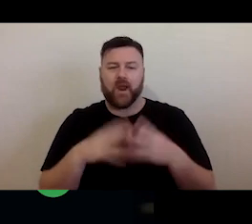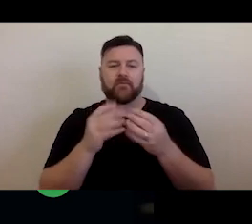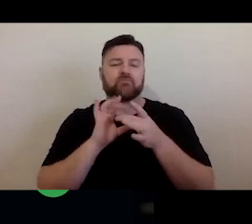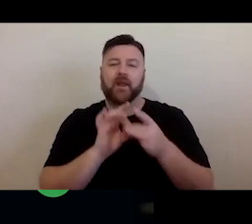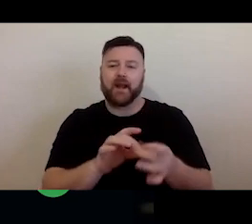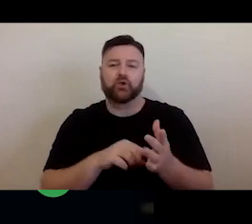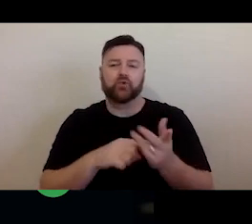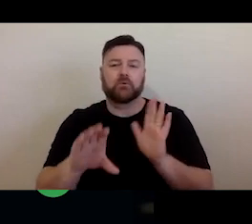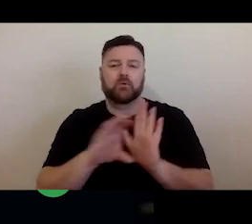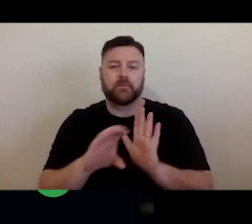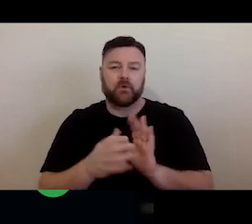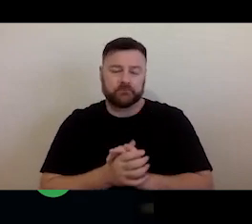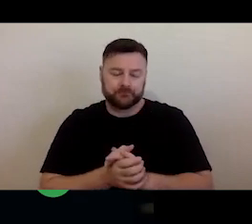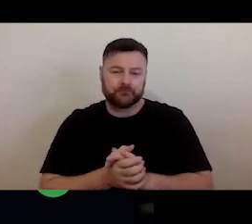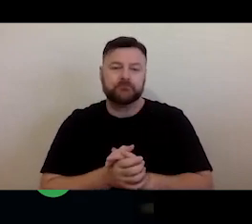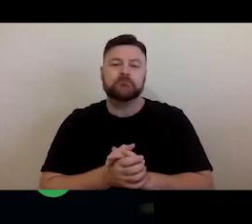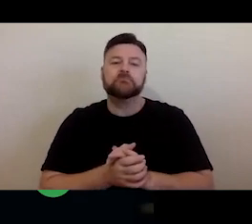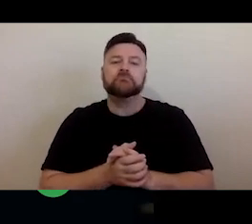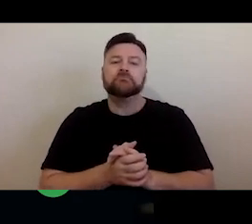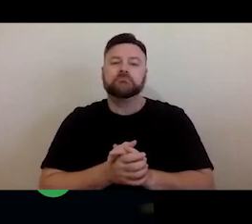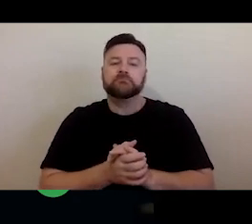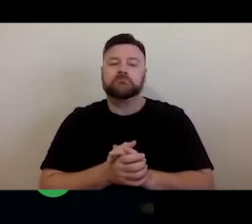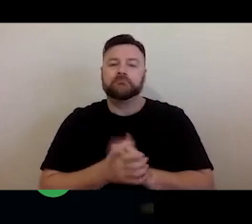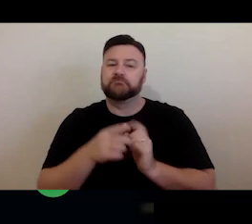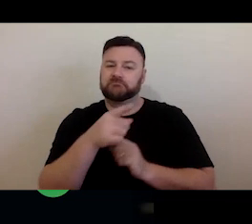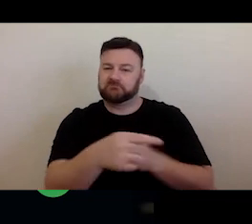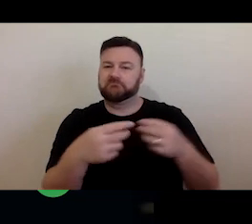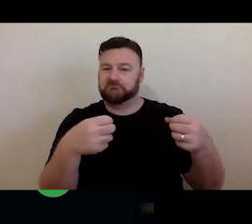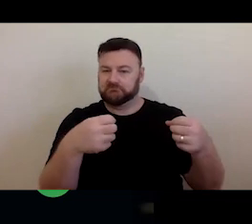So, if you go to their website and you go to the find an